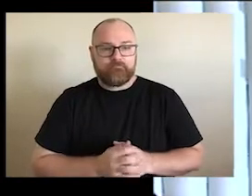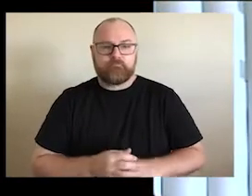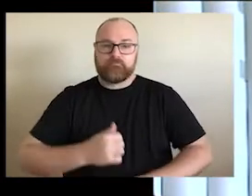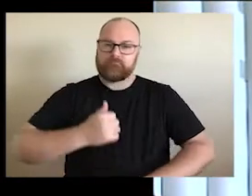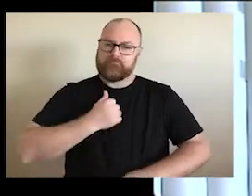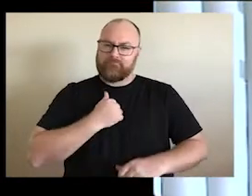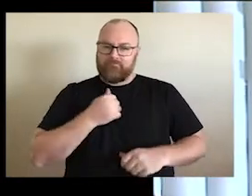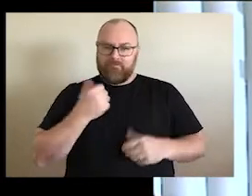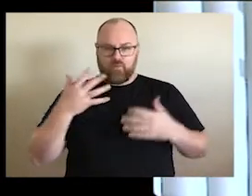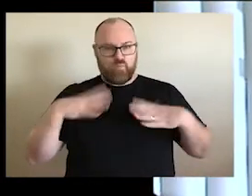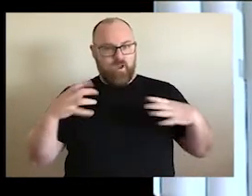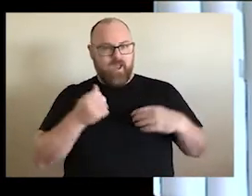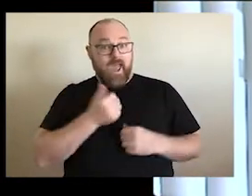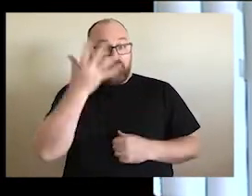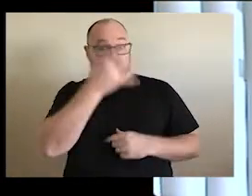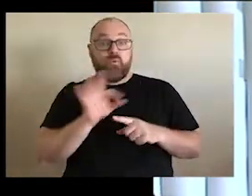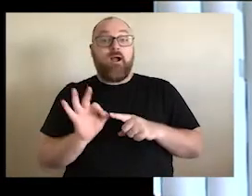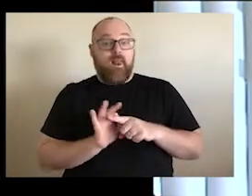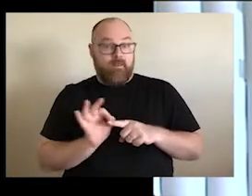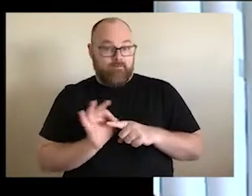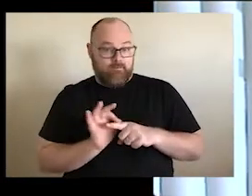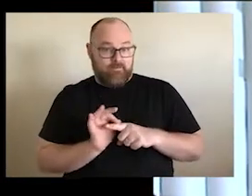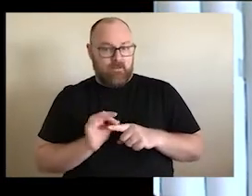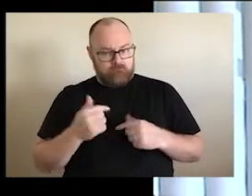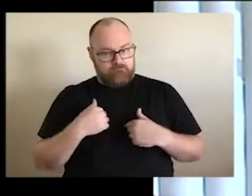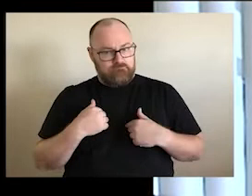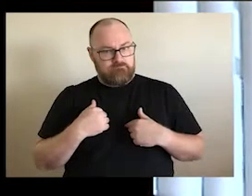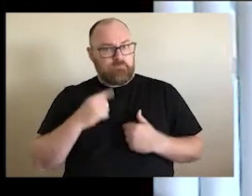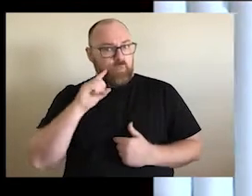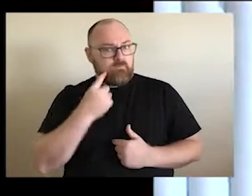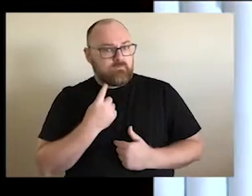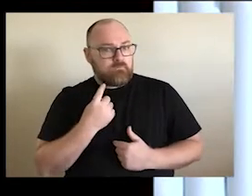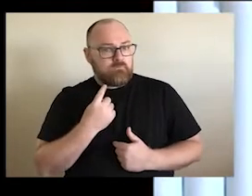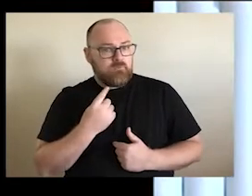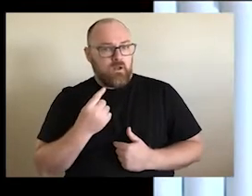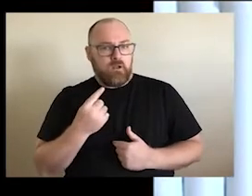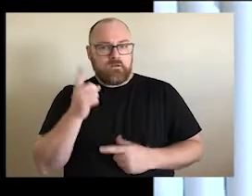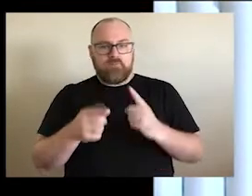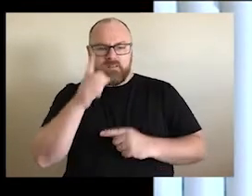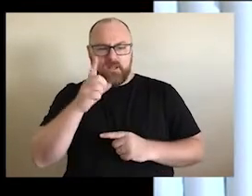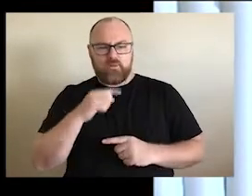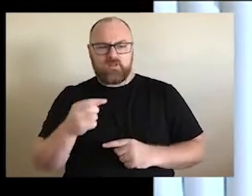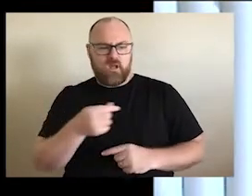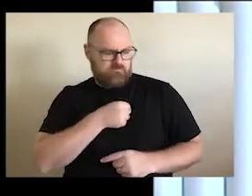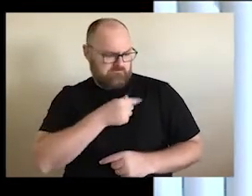colours around the place. And I have decided quite carefully that when people say what's that